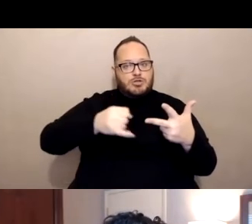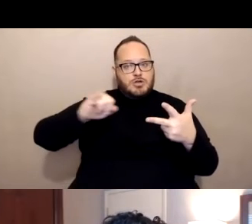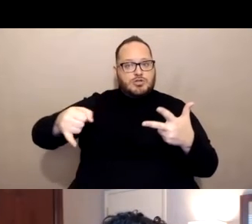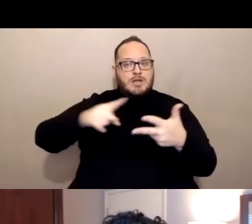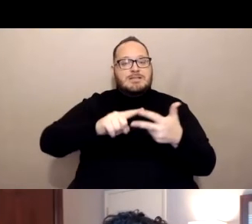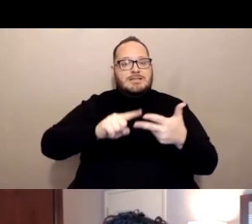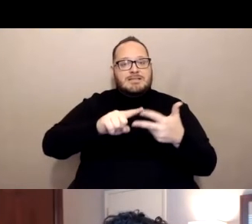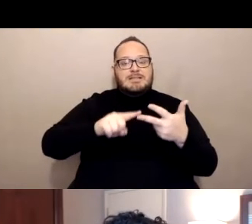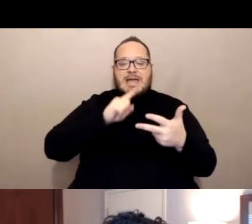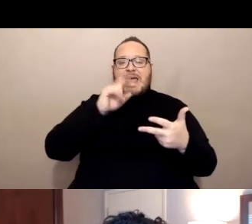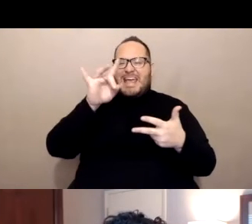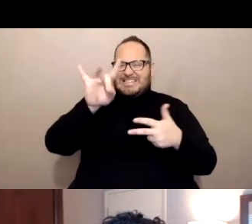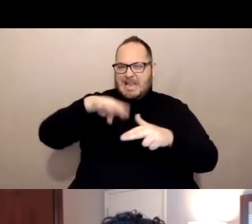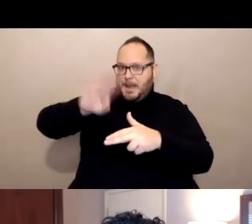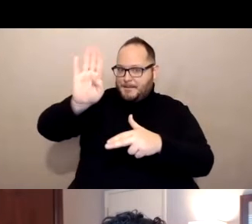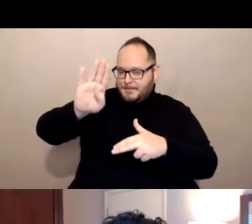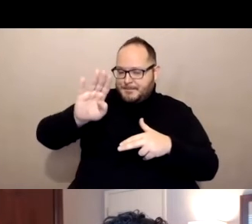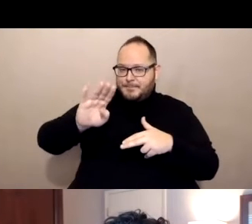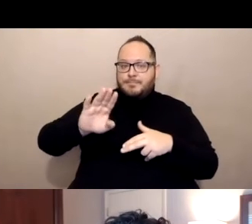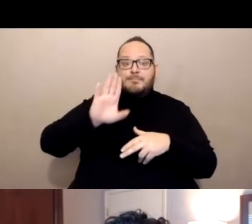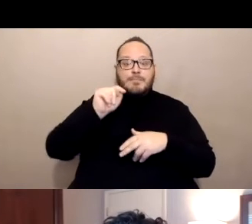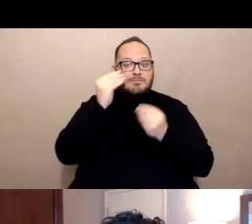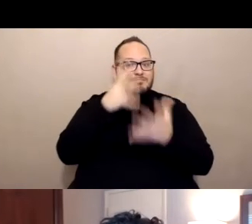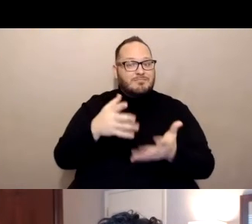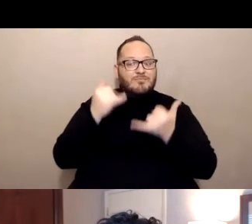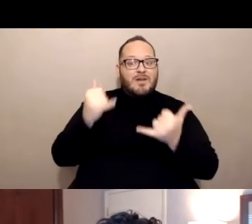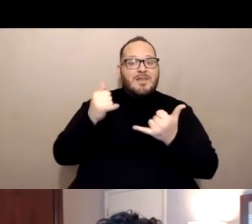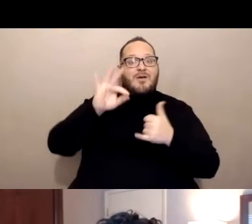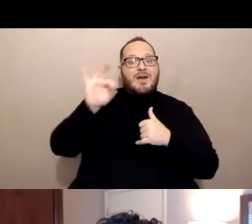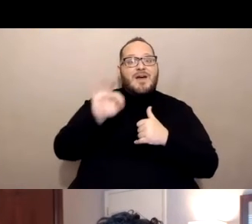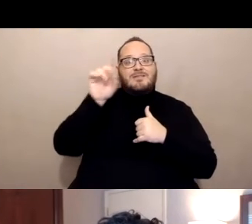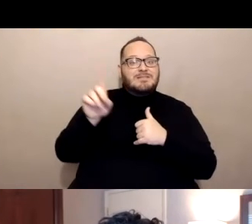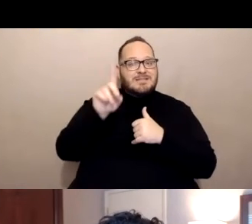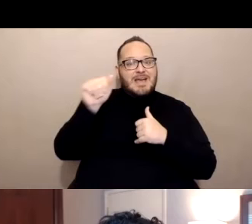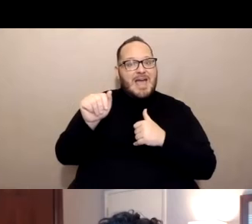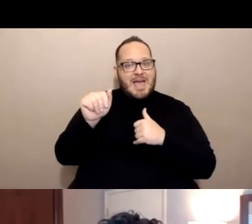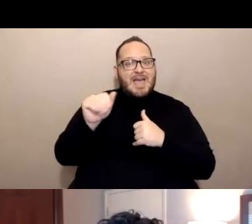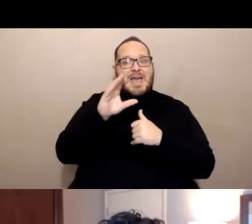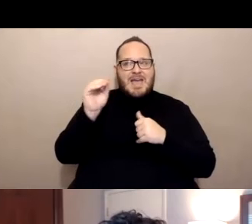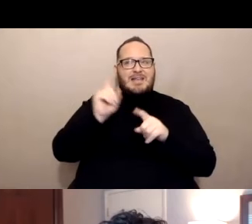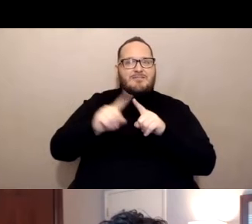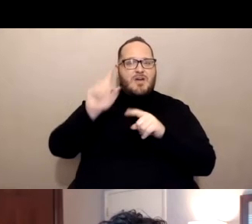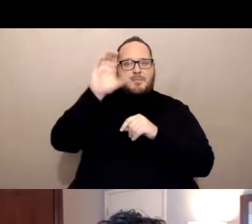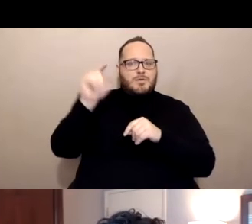Currently the FDA and companies are involved in trials for children under the age of 16.